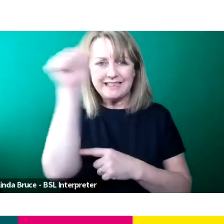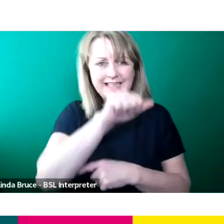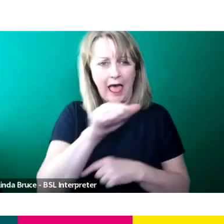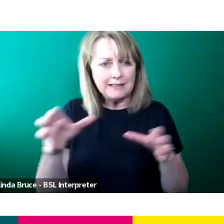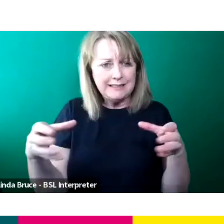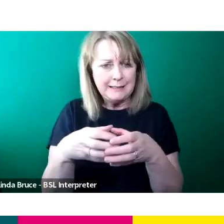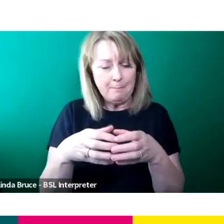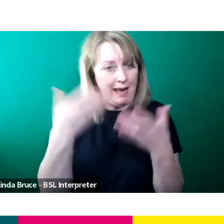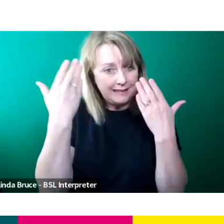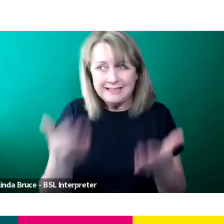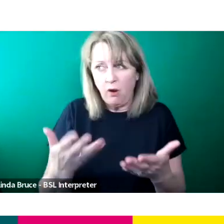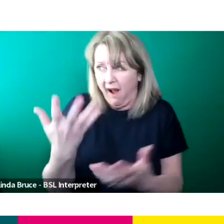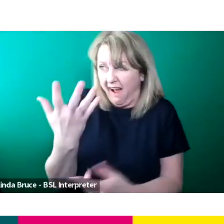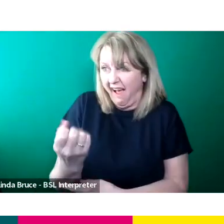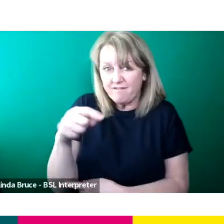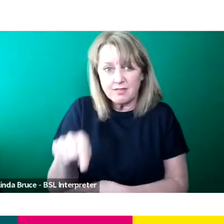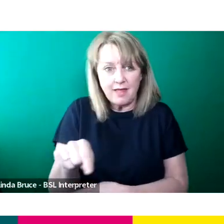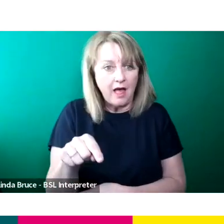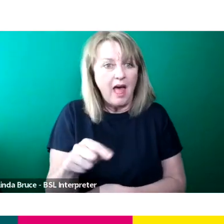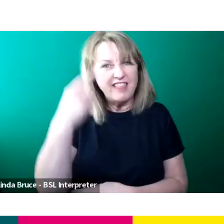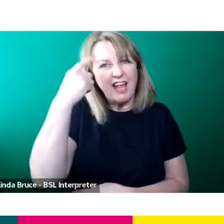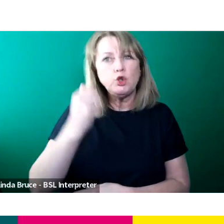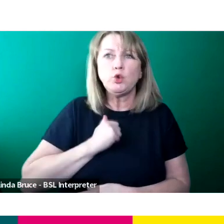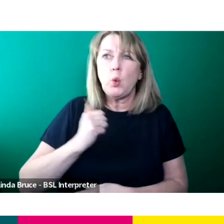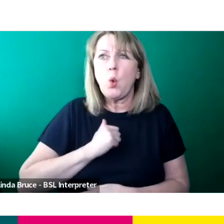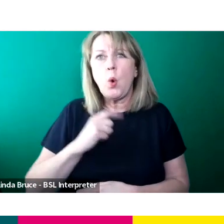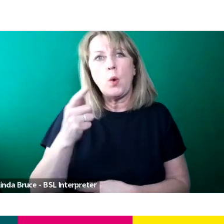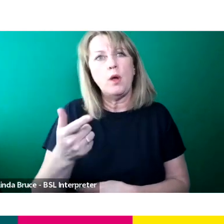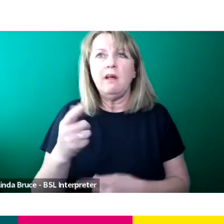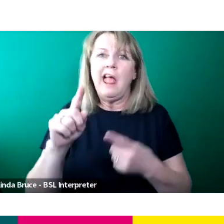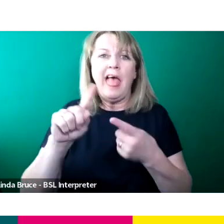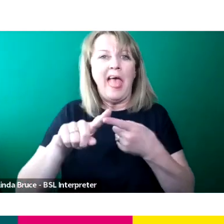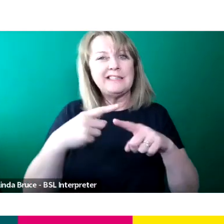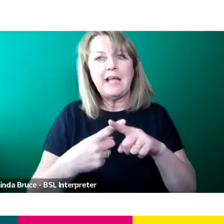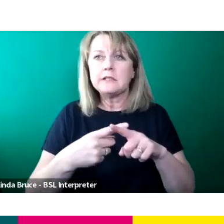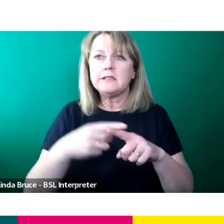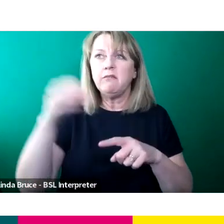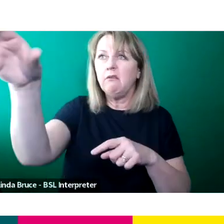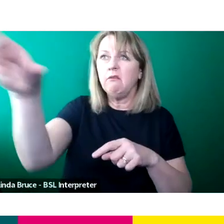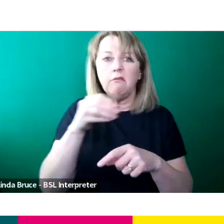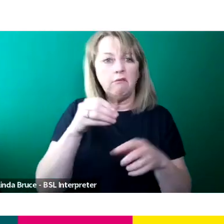I don't think a lot of people are think they just assume that the execs just find people